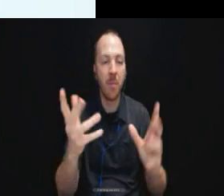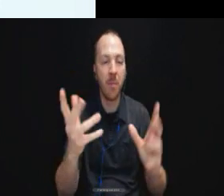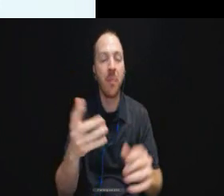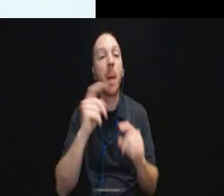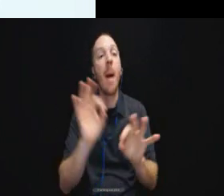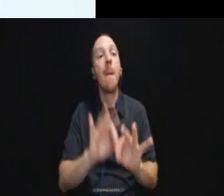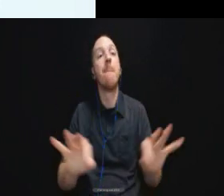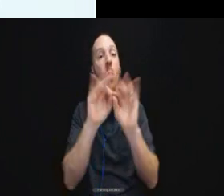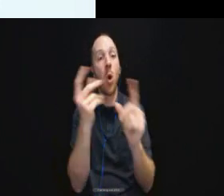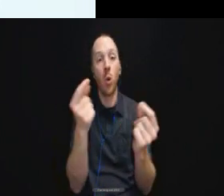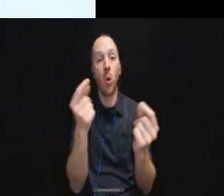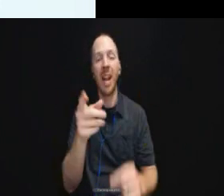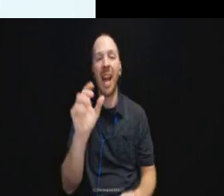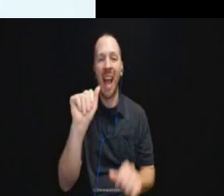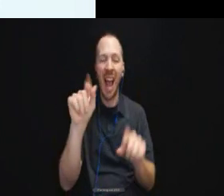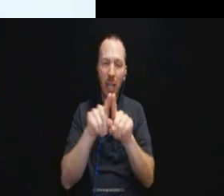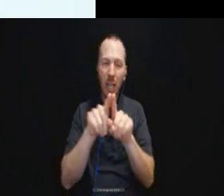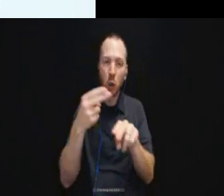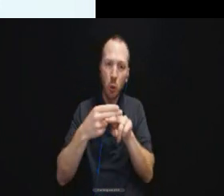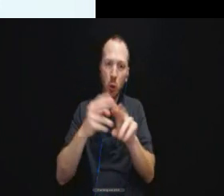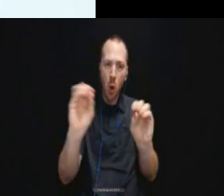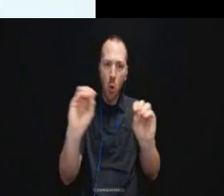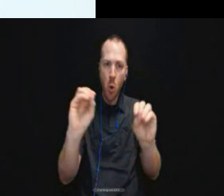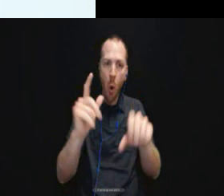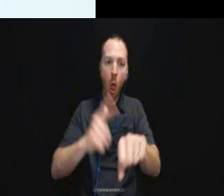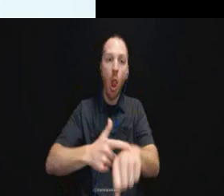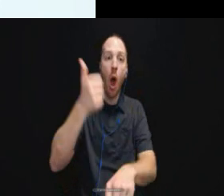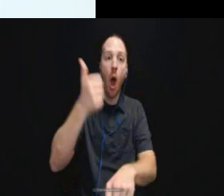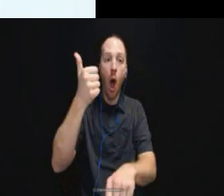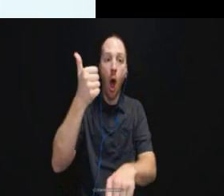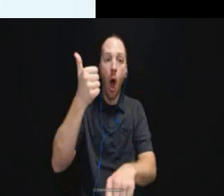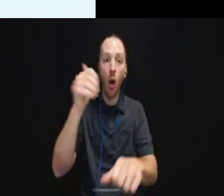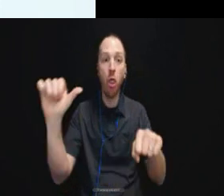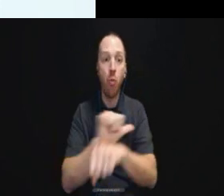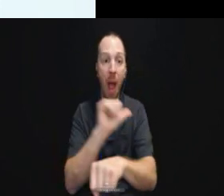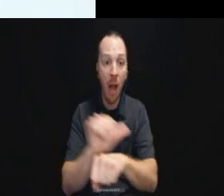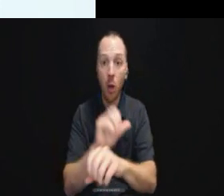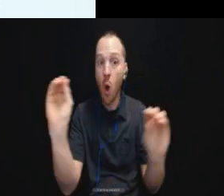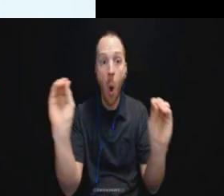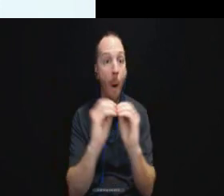And that is as soon as there is no longer this imminent threat, no longer this exigent